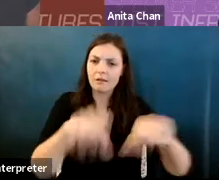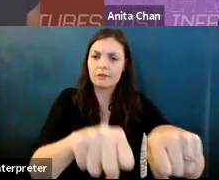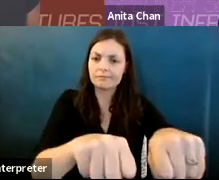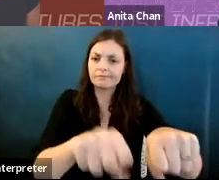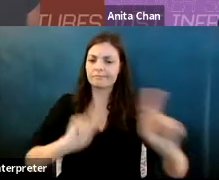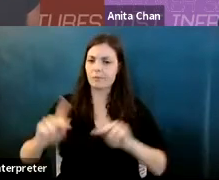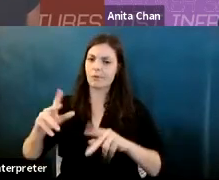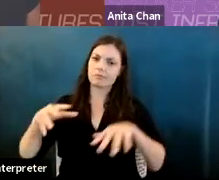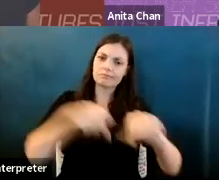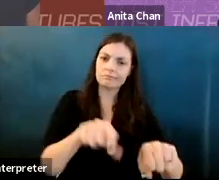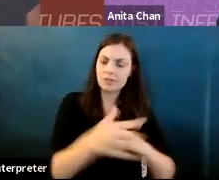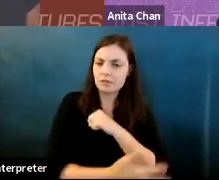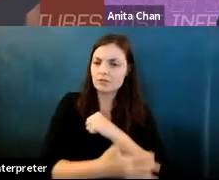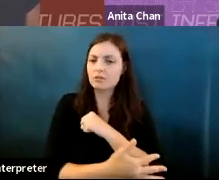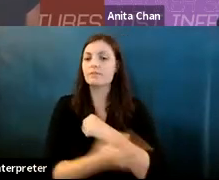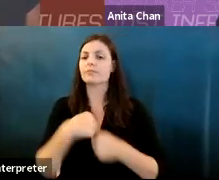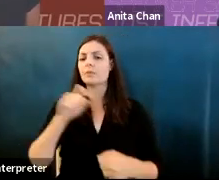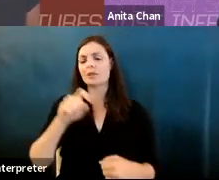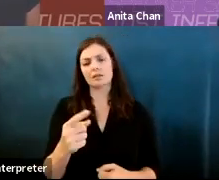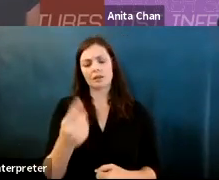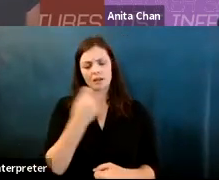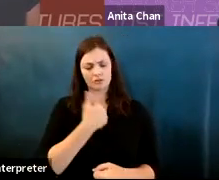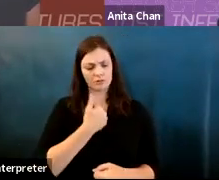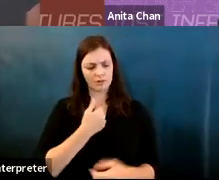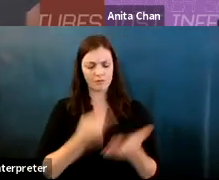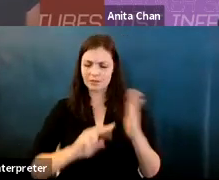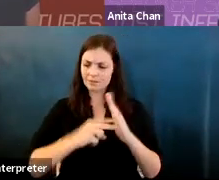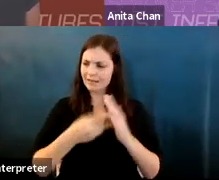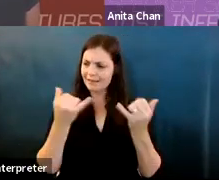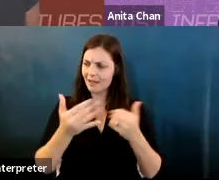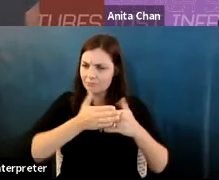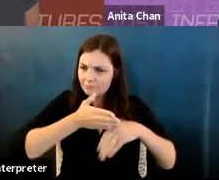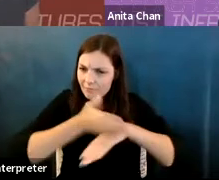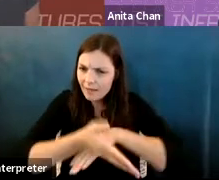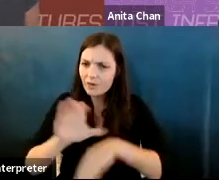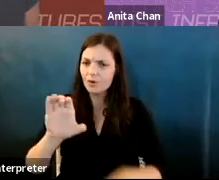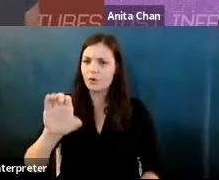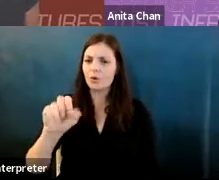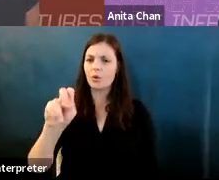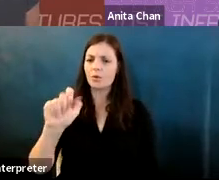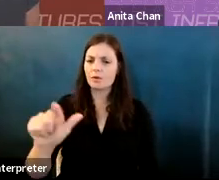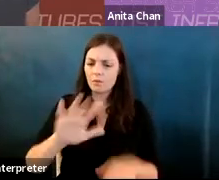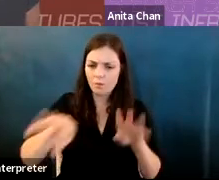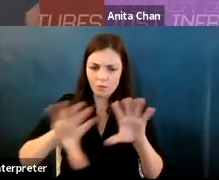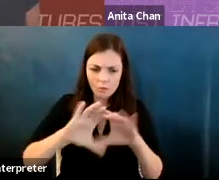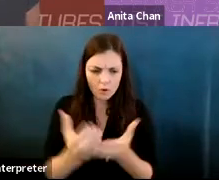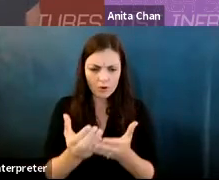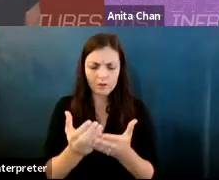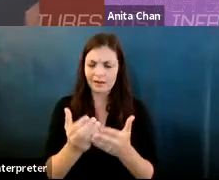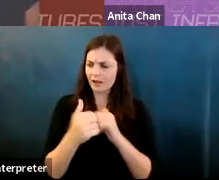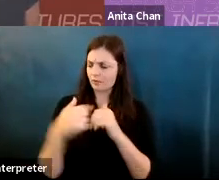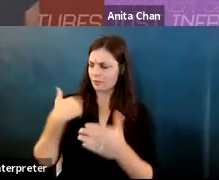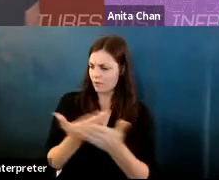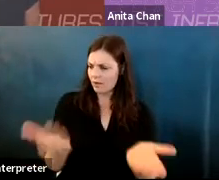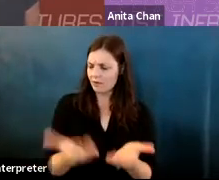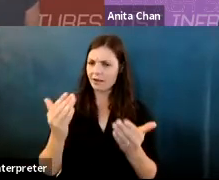Anita Chan: acknowledgments invite us to ask what does it mean to live in a post and neo colonial world What did it take for us to get here, and how can we be accountable to our part in history.